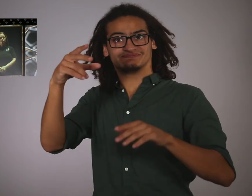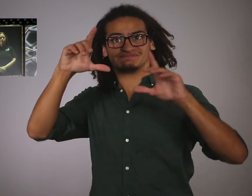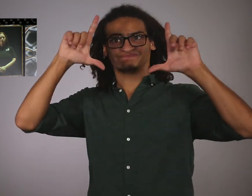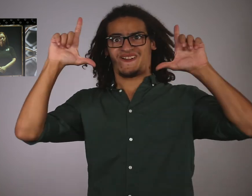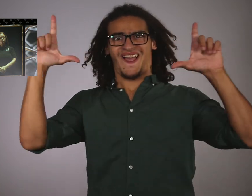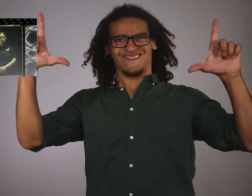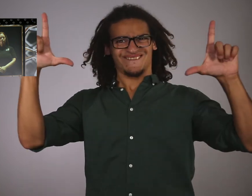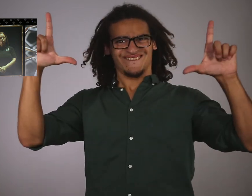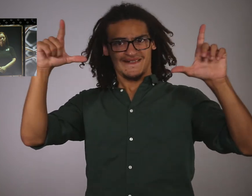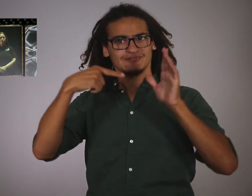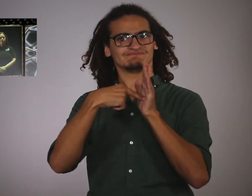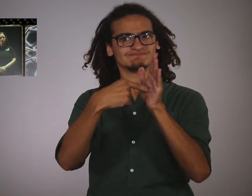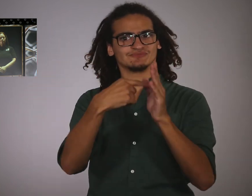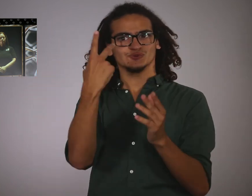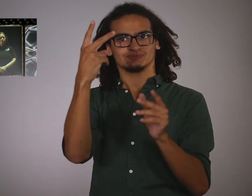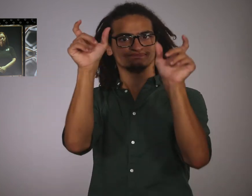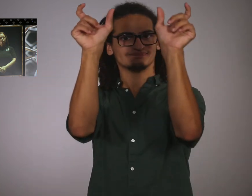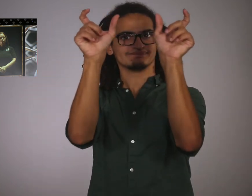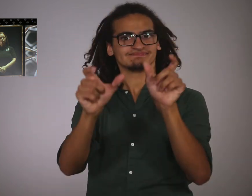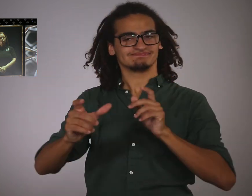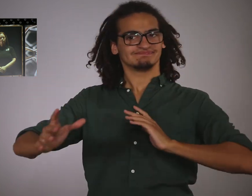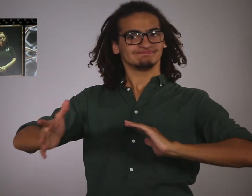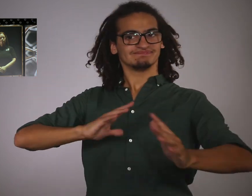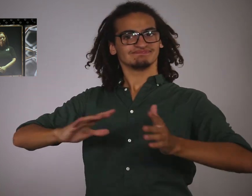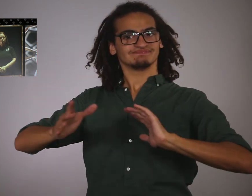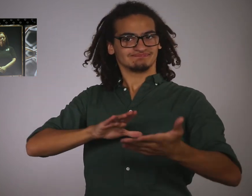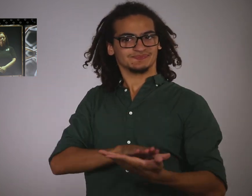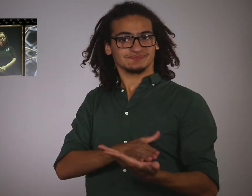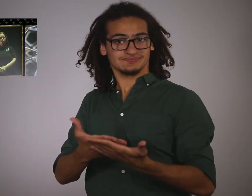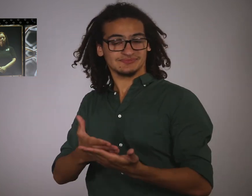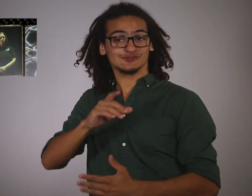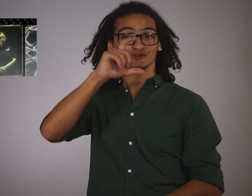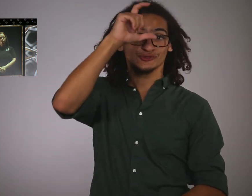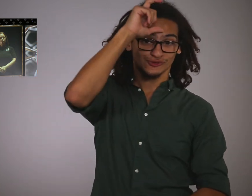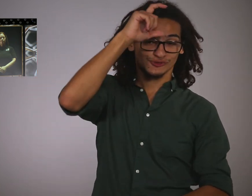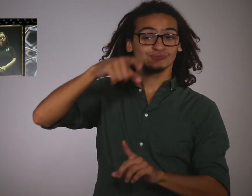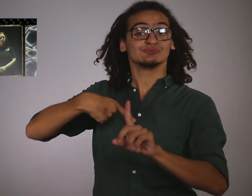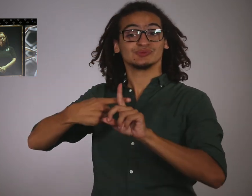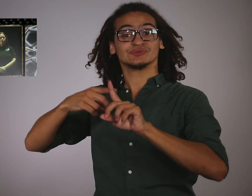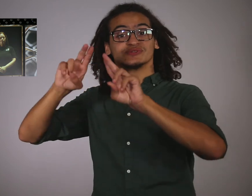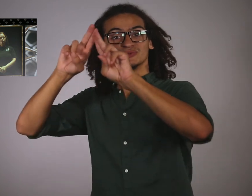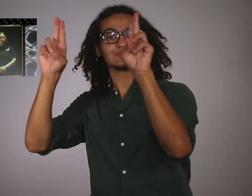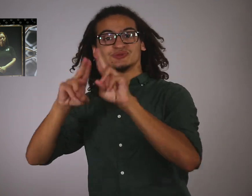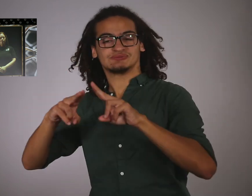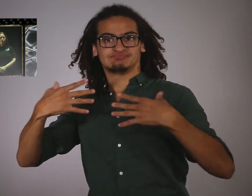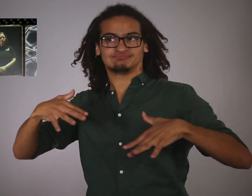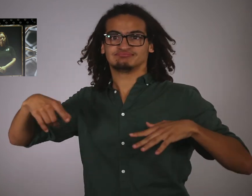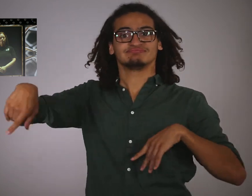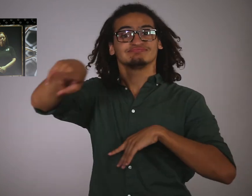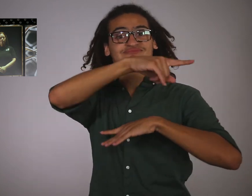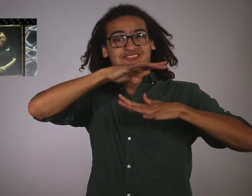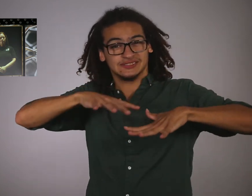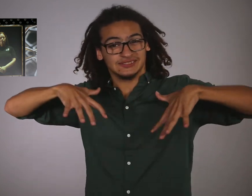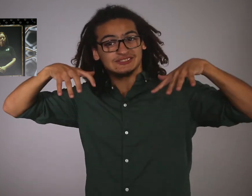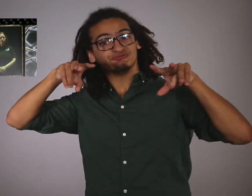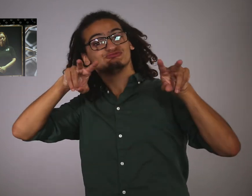There was a huge TV that showed sign language interpreters for the entire stadium to see.